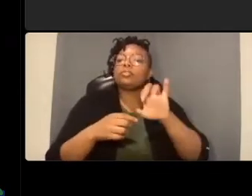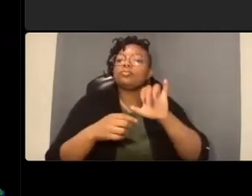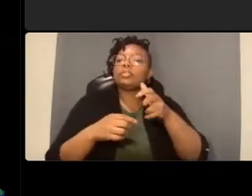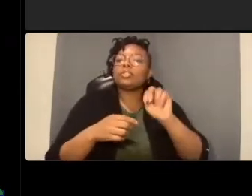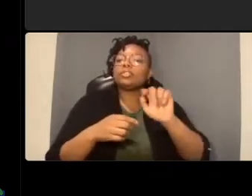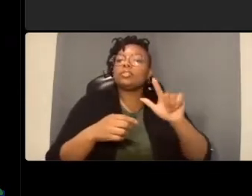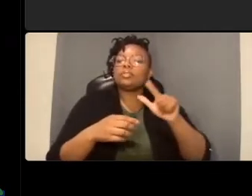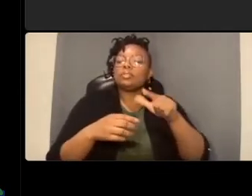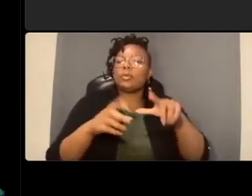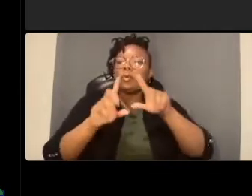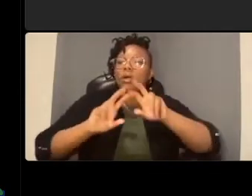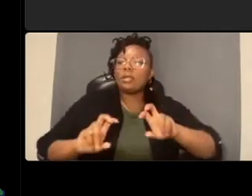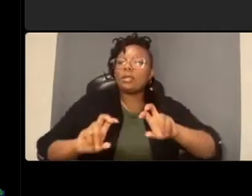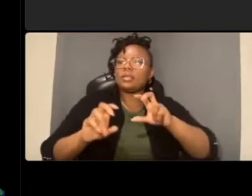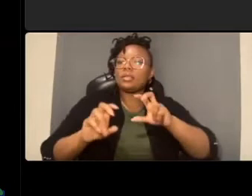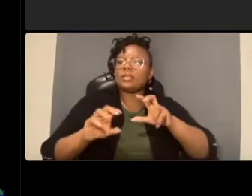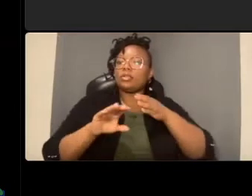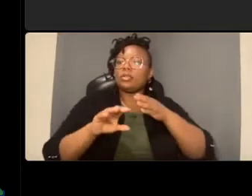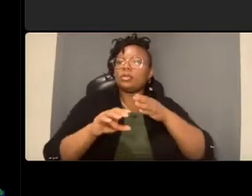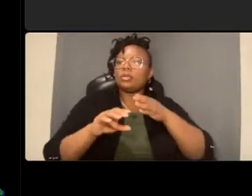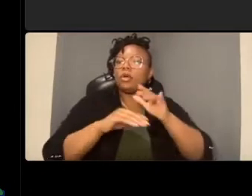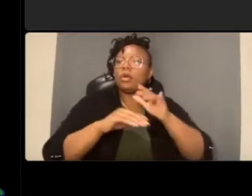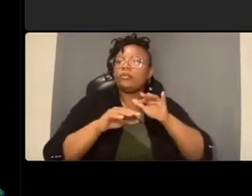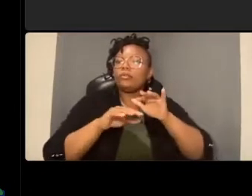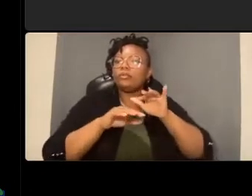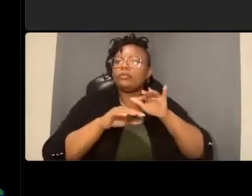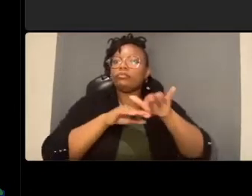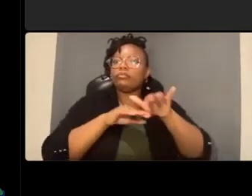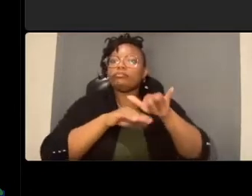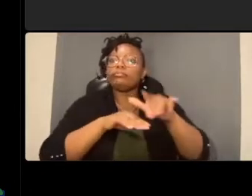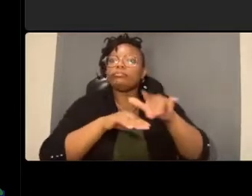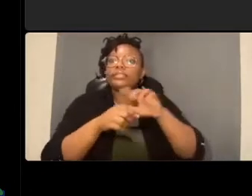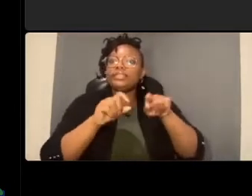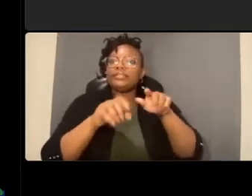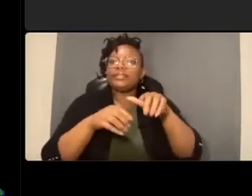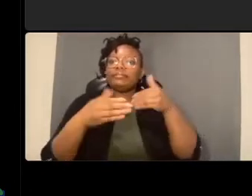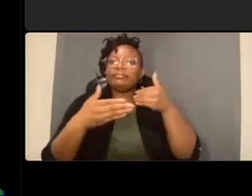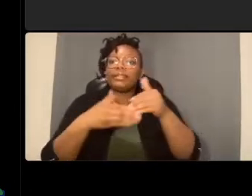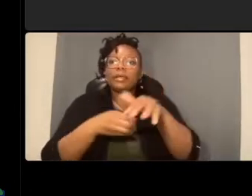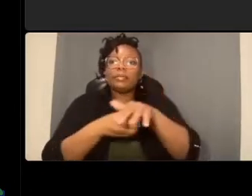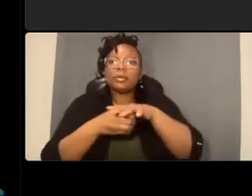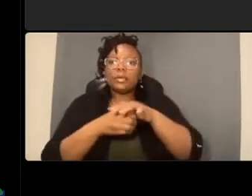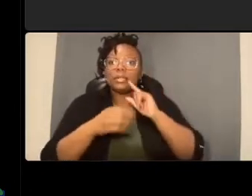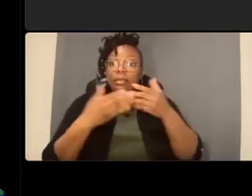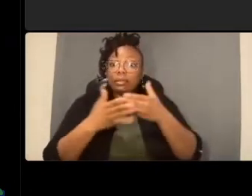of cars to neighborhoods uh can the public get a copy of that regional analysis